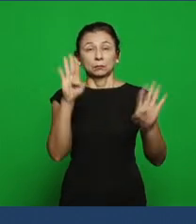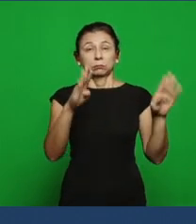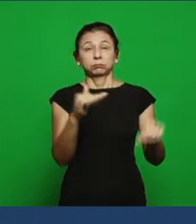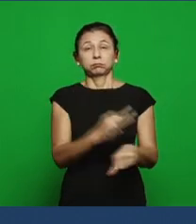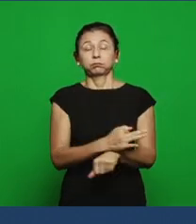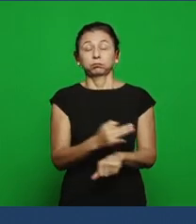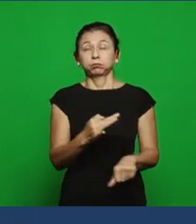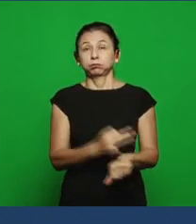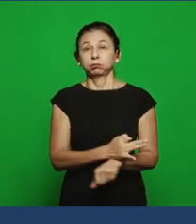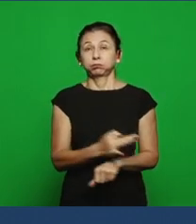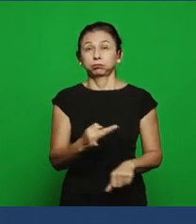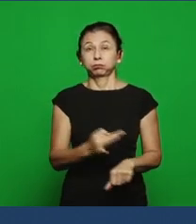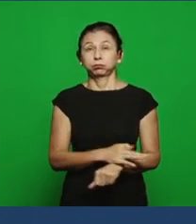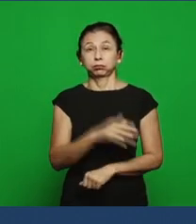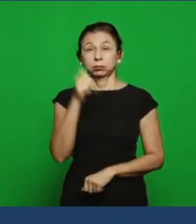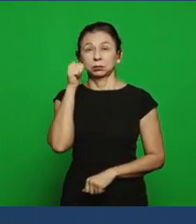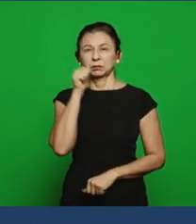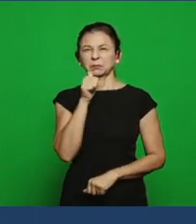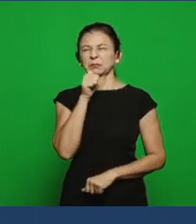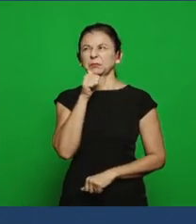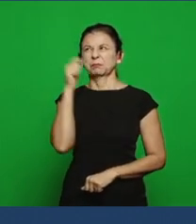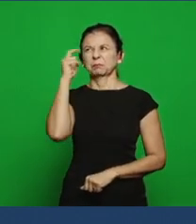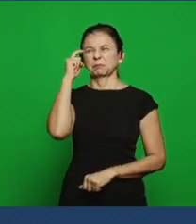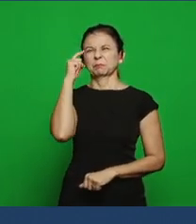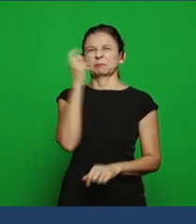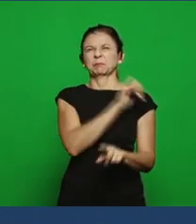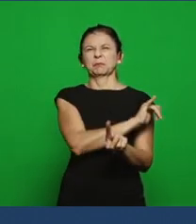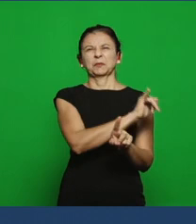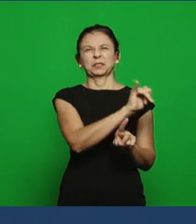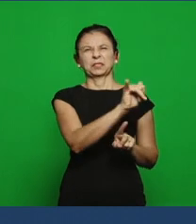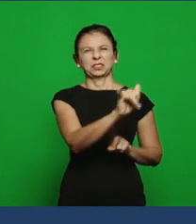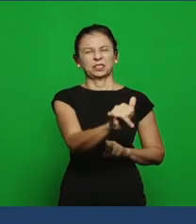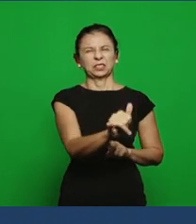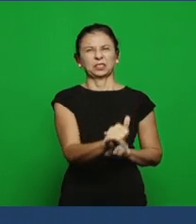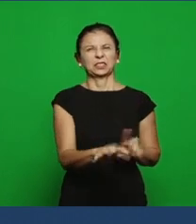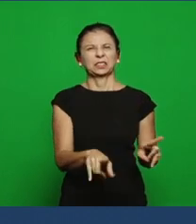who calls herself a prophetess; teach and seduce